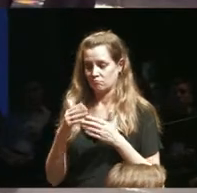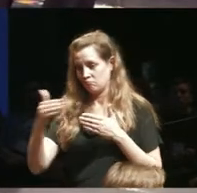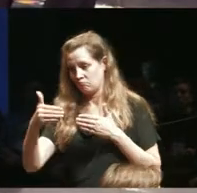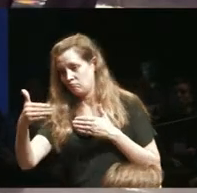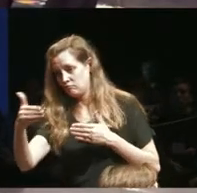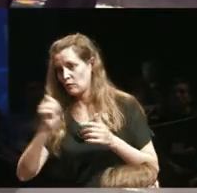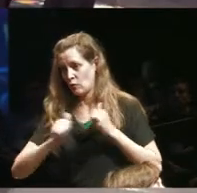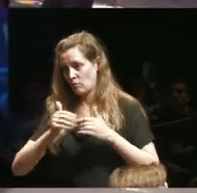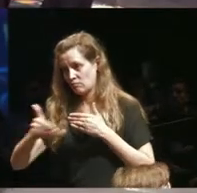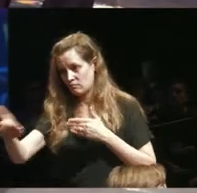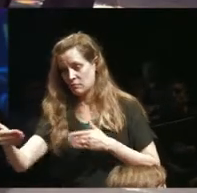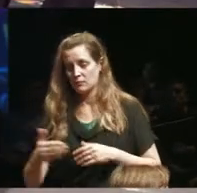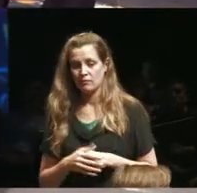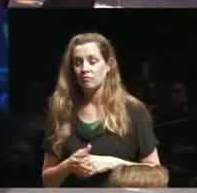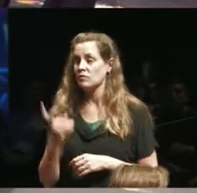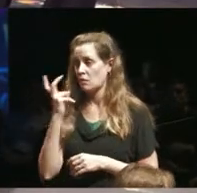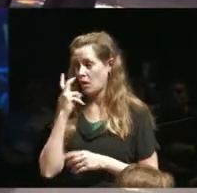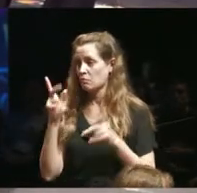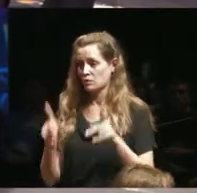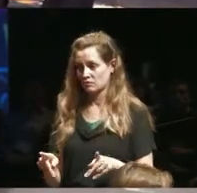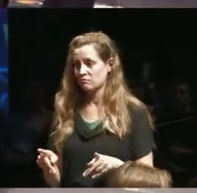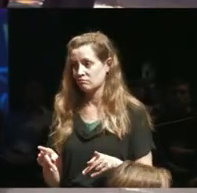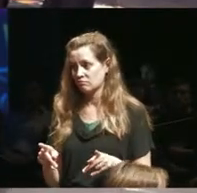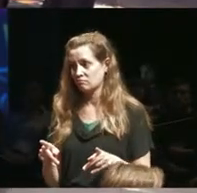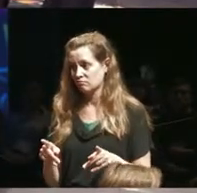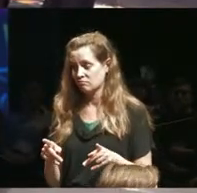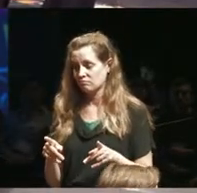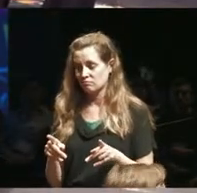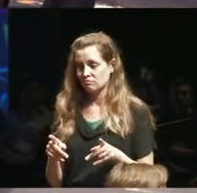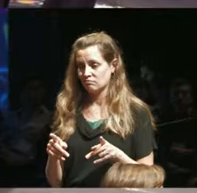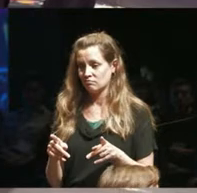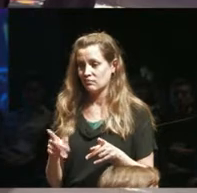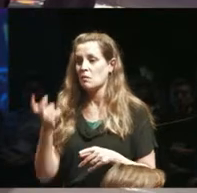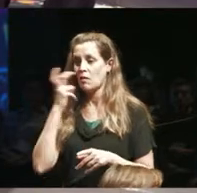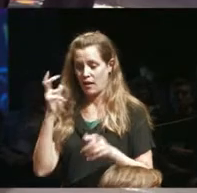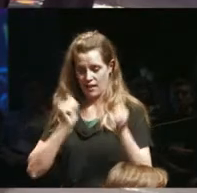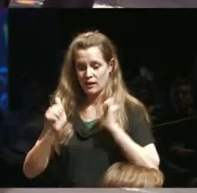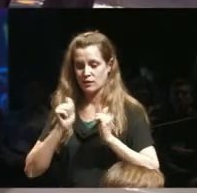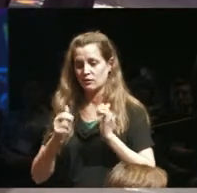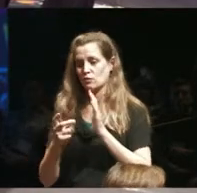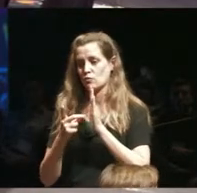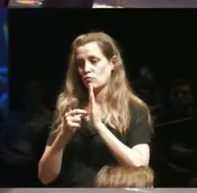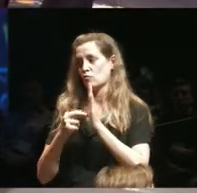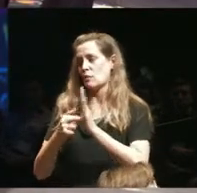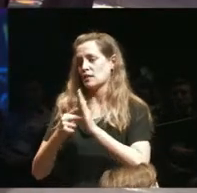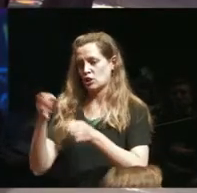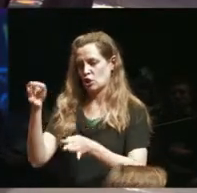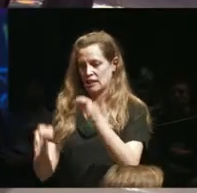future were were blind blind actor represents justice so I think that I